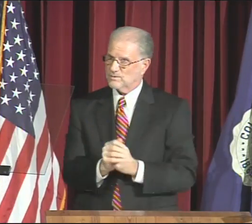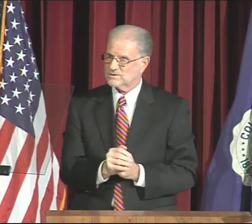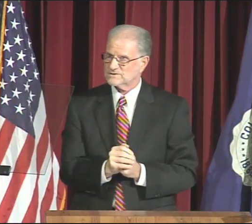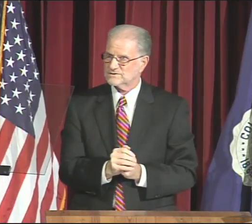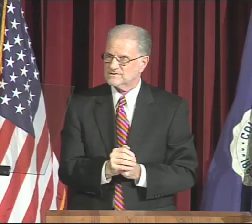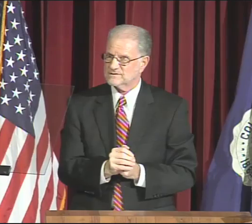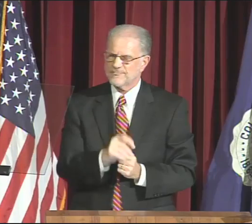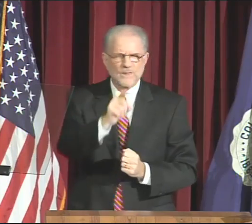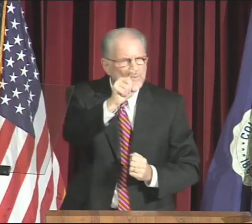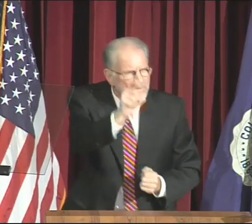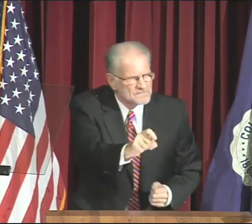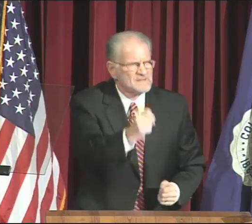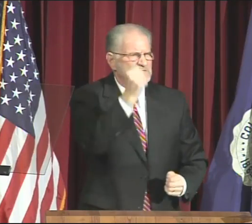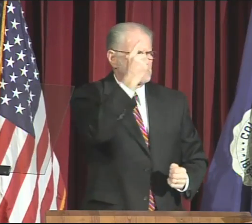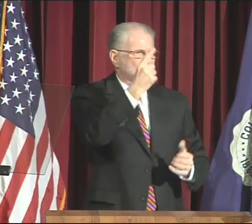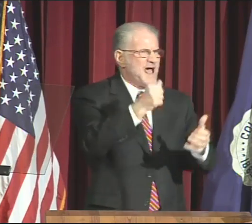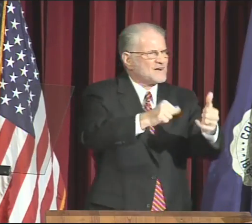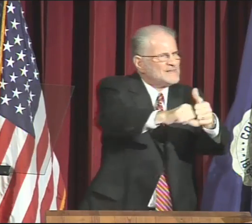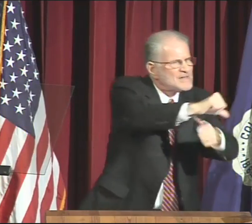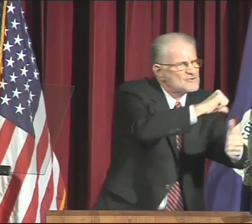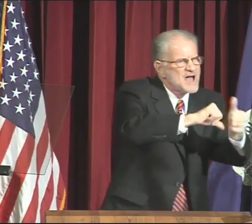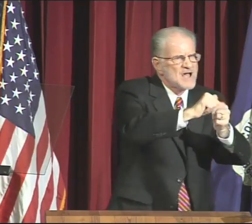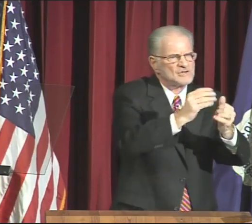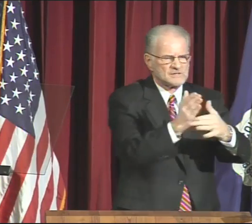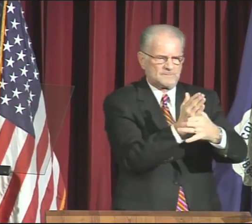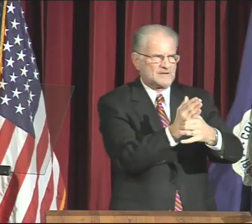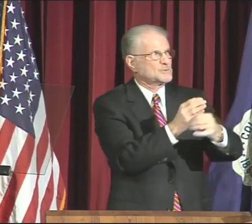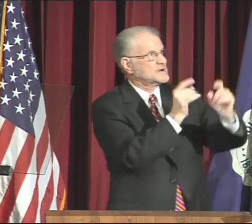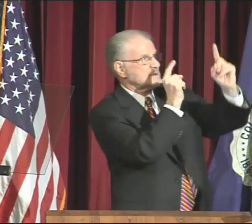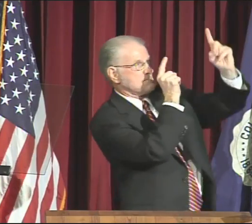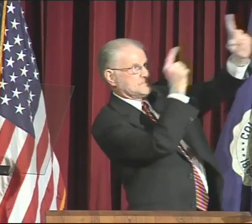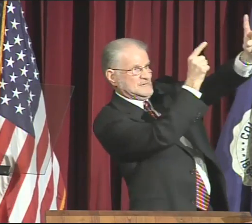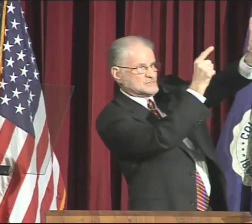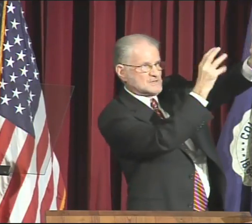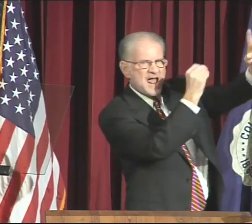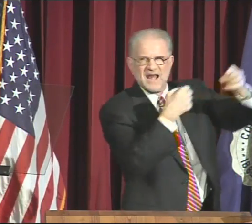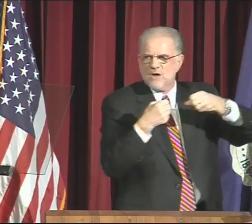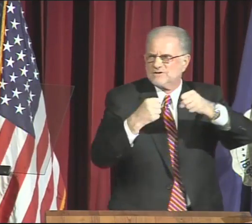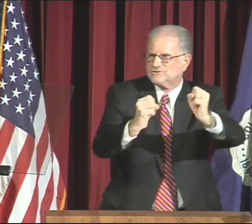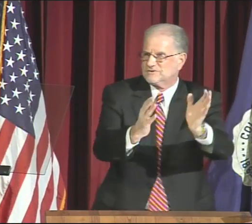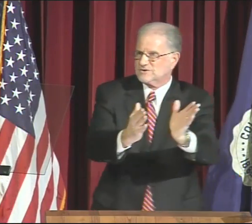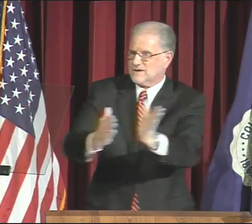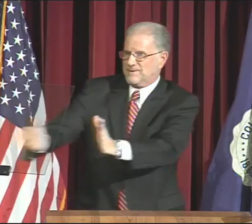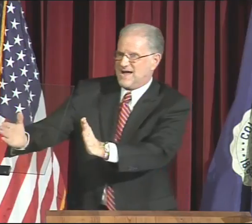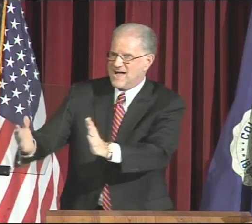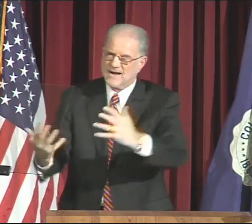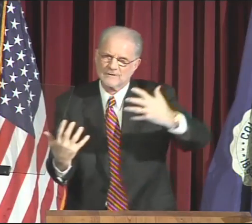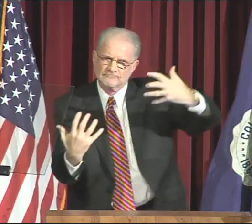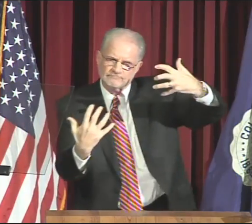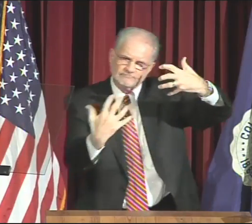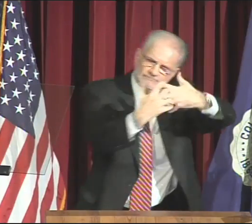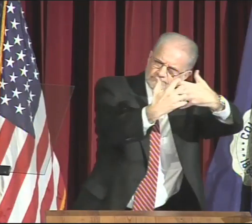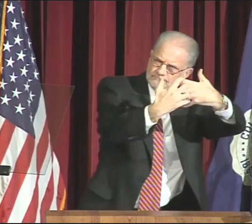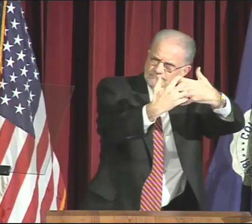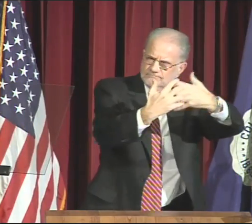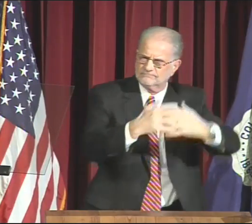We must understand our strategic plan and its goals. We must understand the interaction